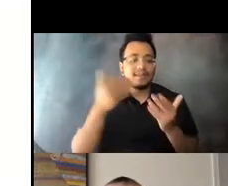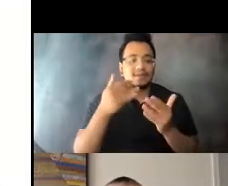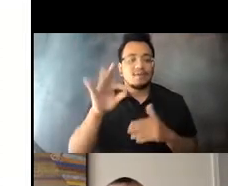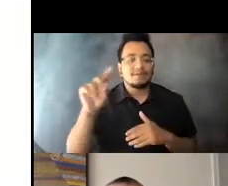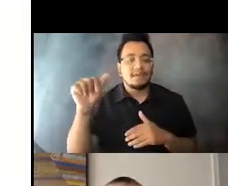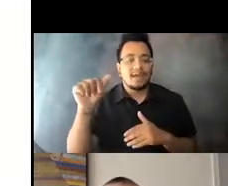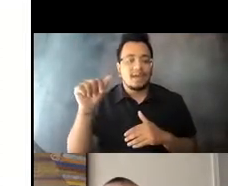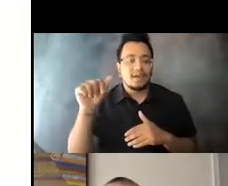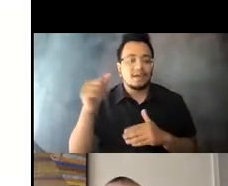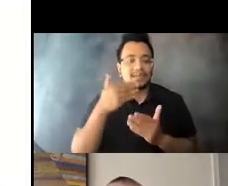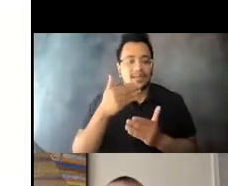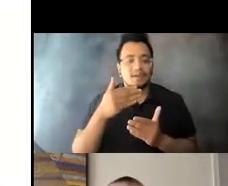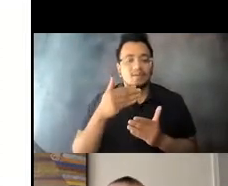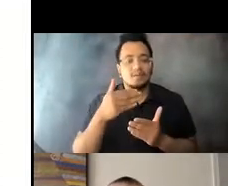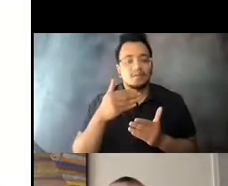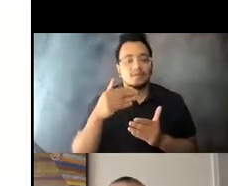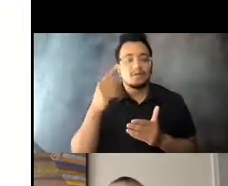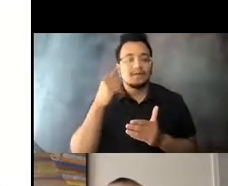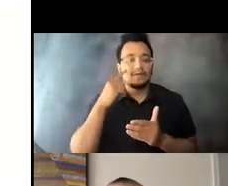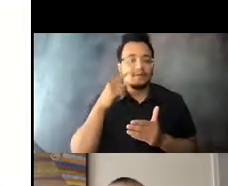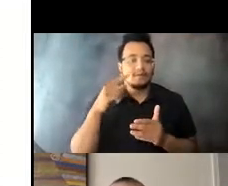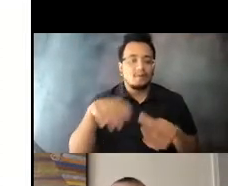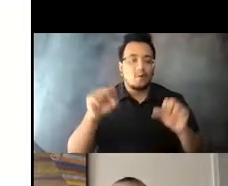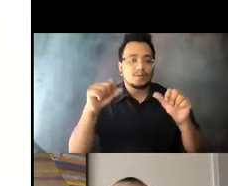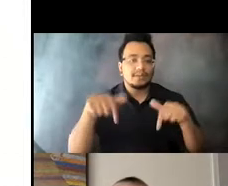administrator funders and staff for convening this 15:06:00 conversation.